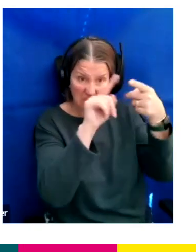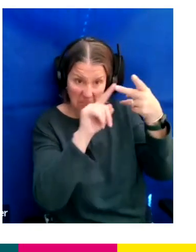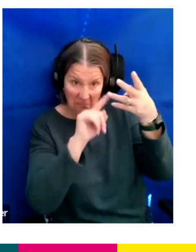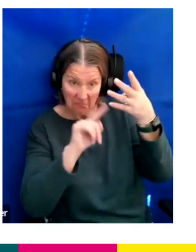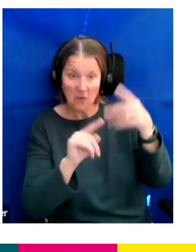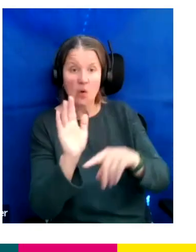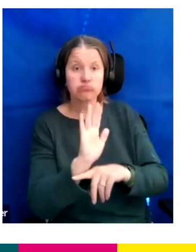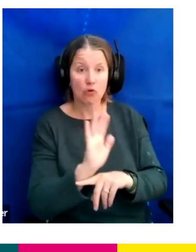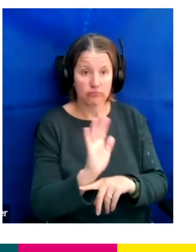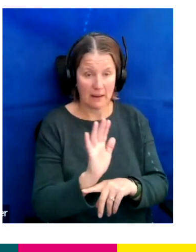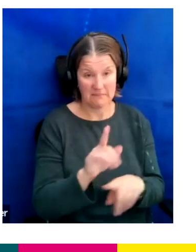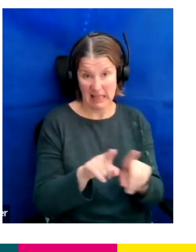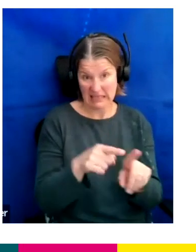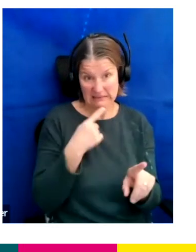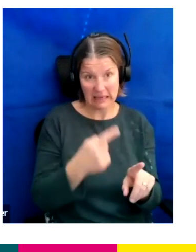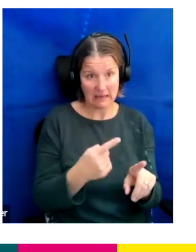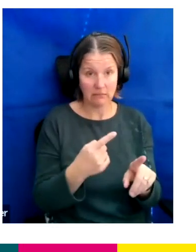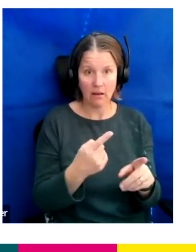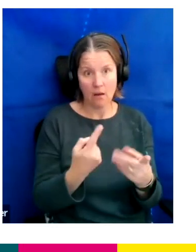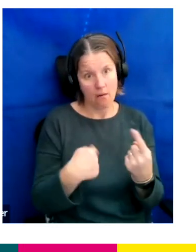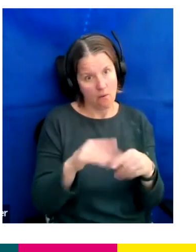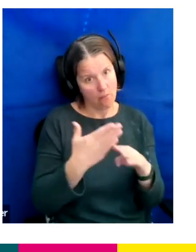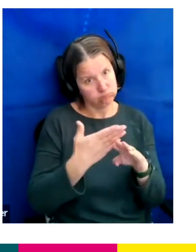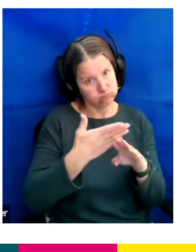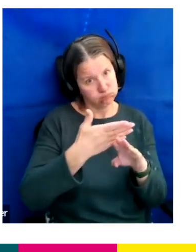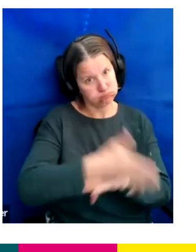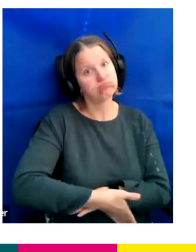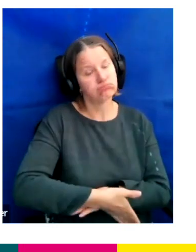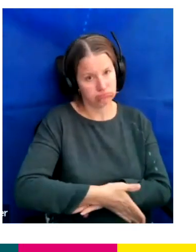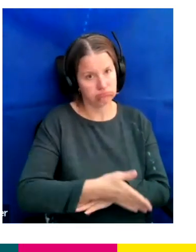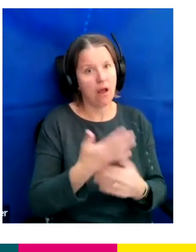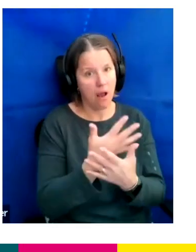So yes, like I said, keeps us very busy cause they're very large teams but they're very